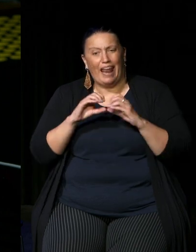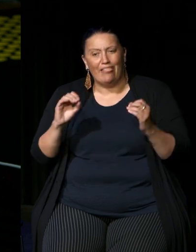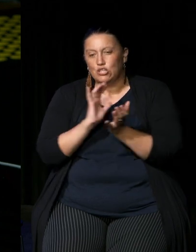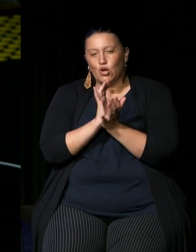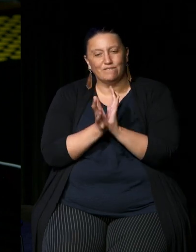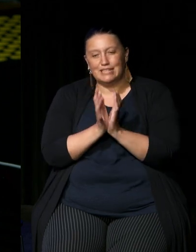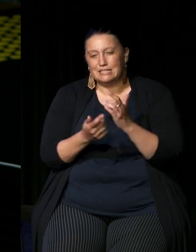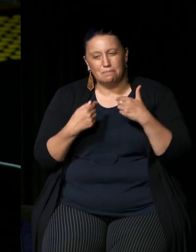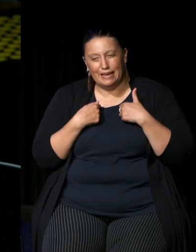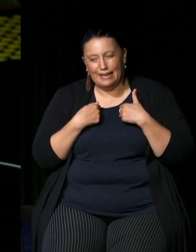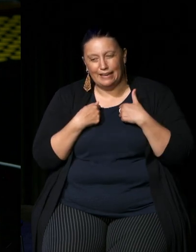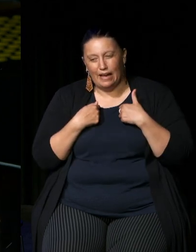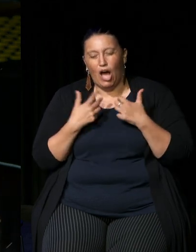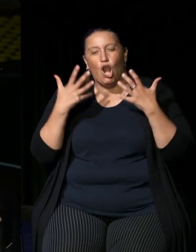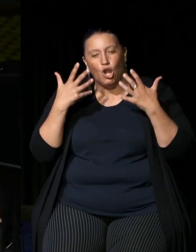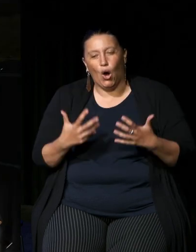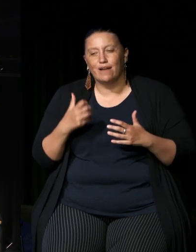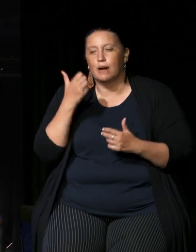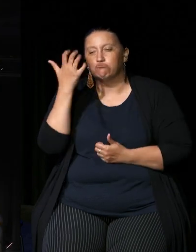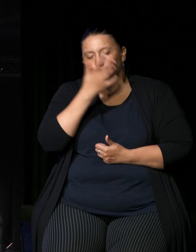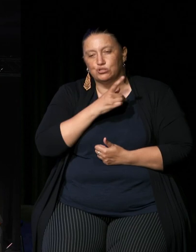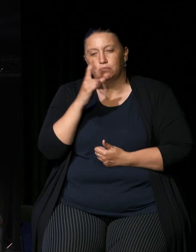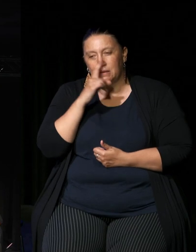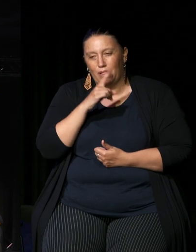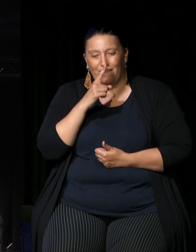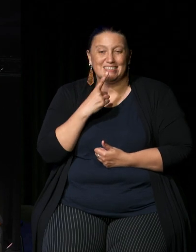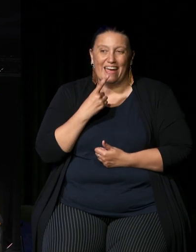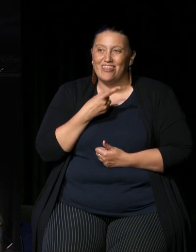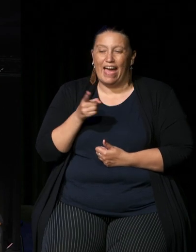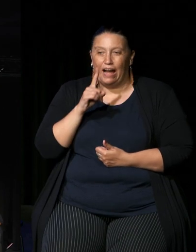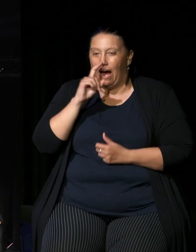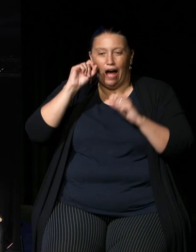and a lot of people a lot of Aboriginal people have said that they can't understand it either